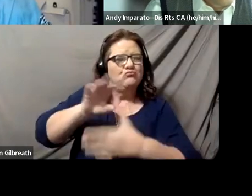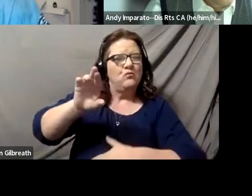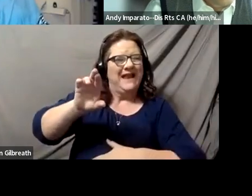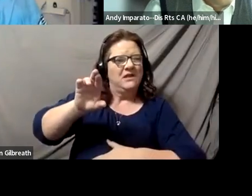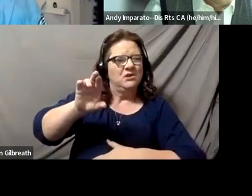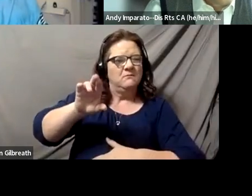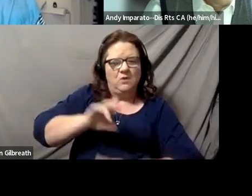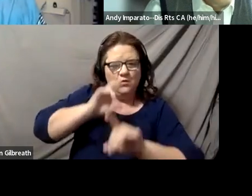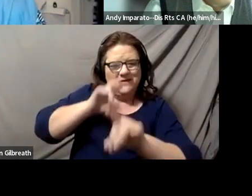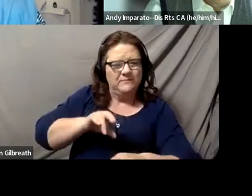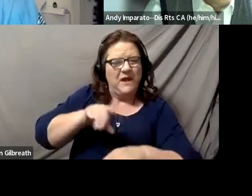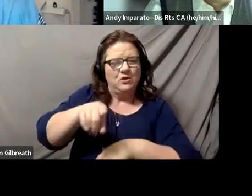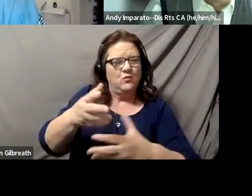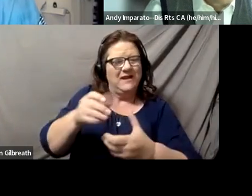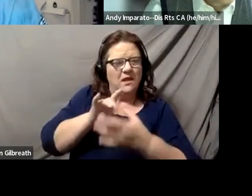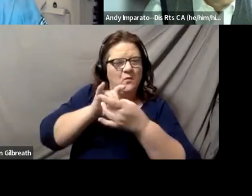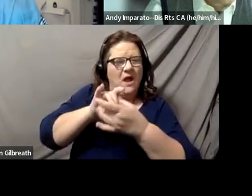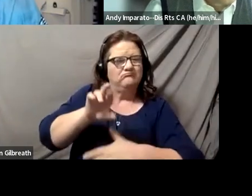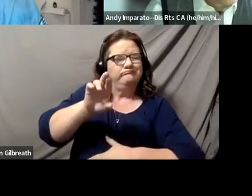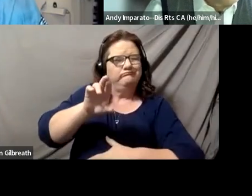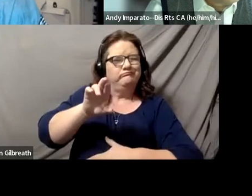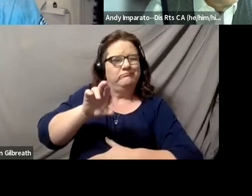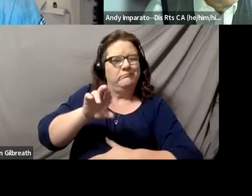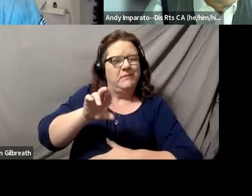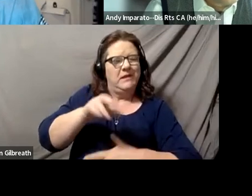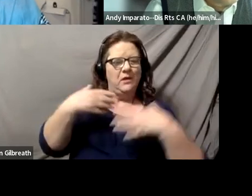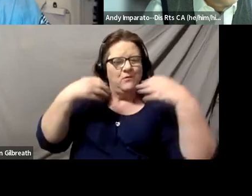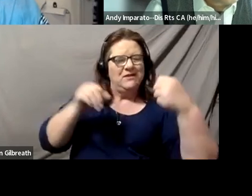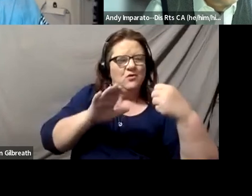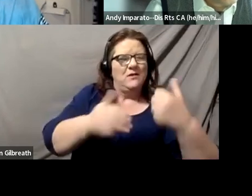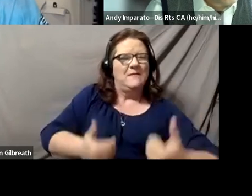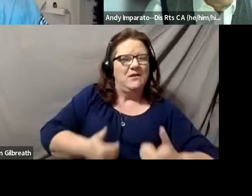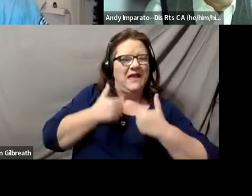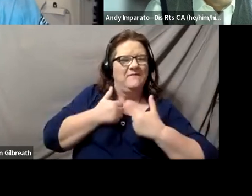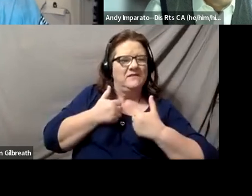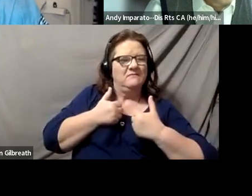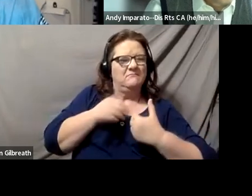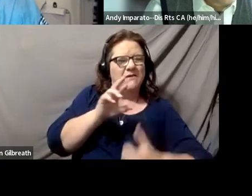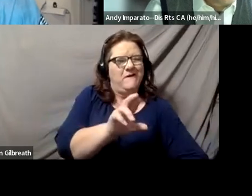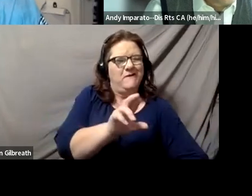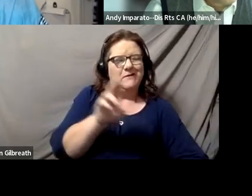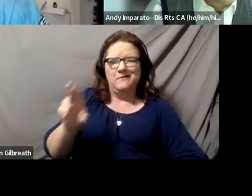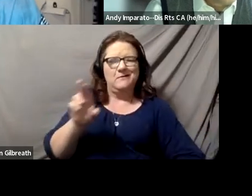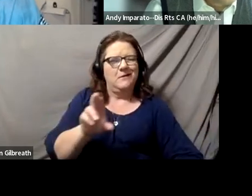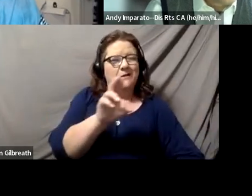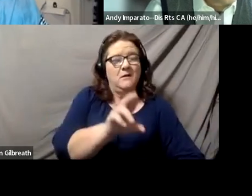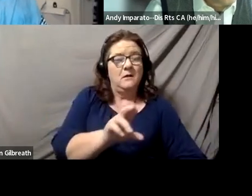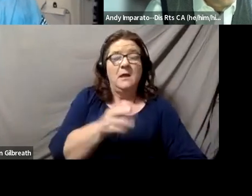and you need to help the patient restore their lives on their own terms, and their terms may not be your terms.